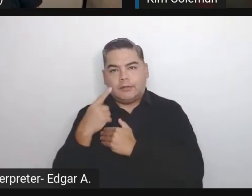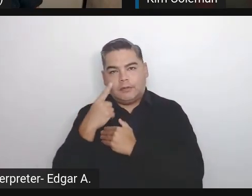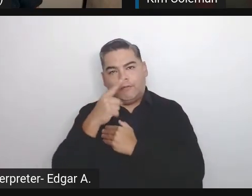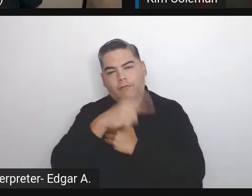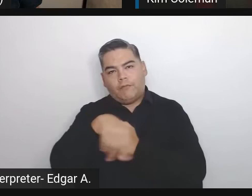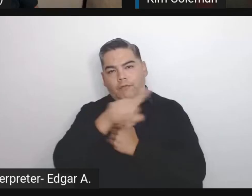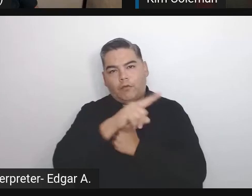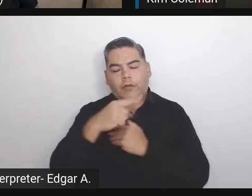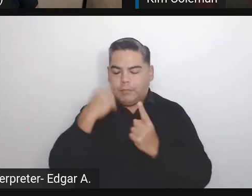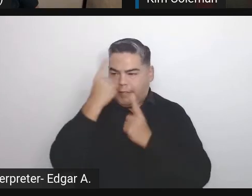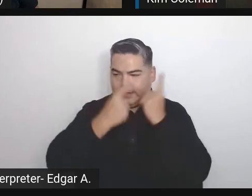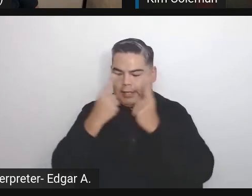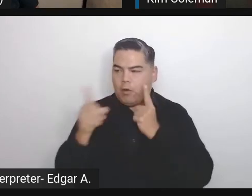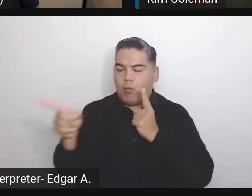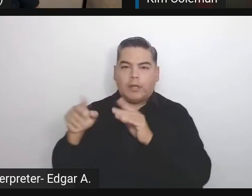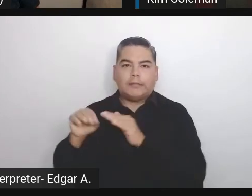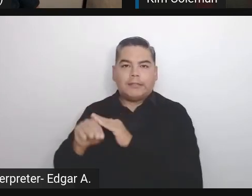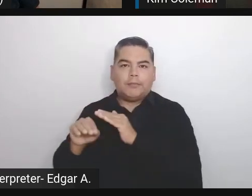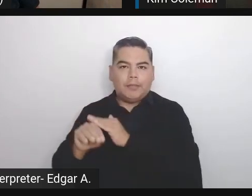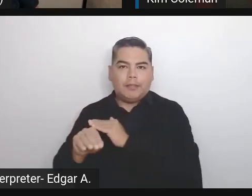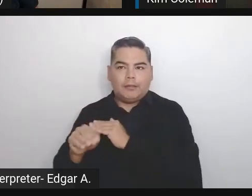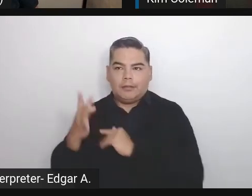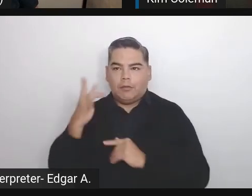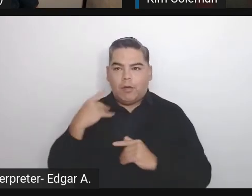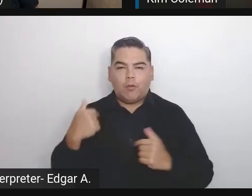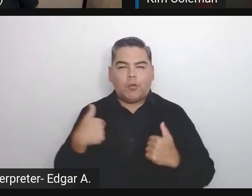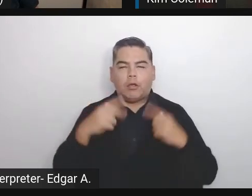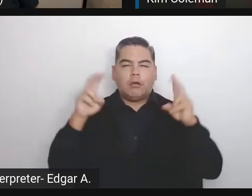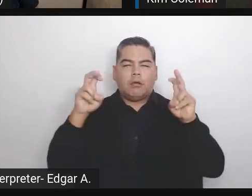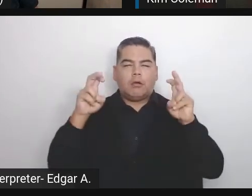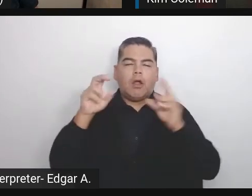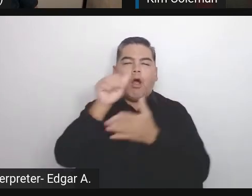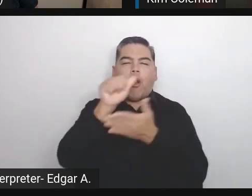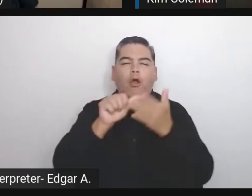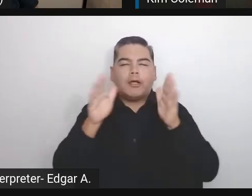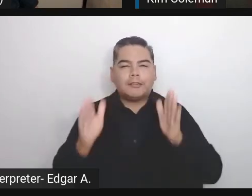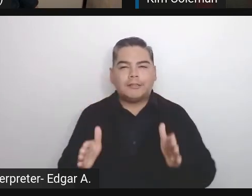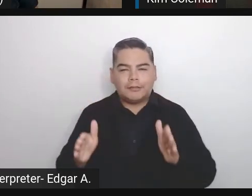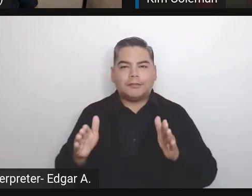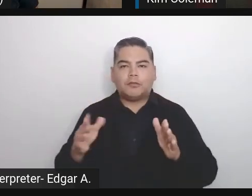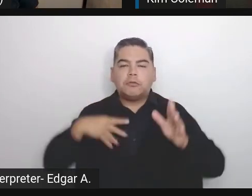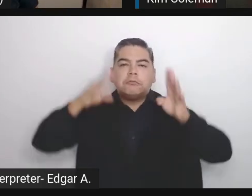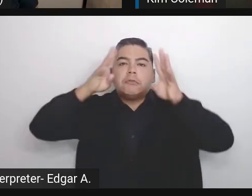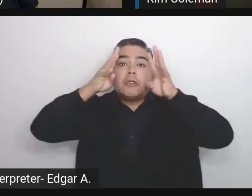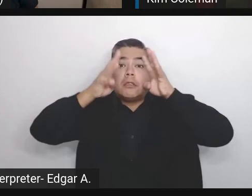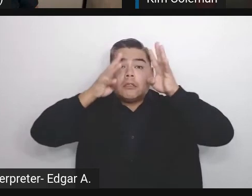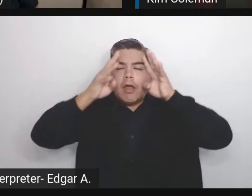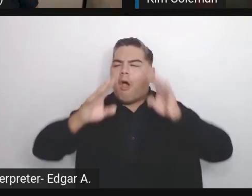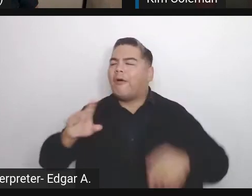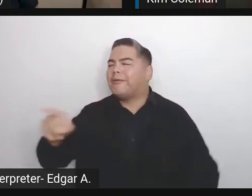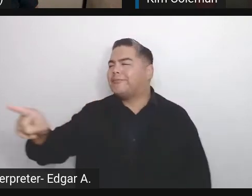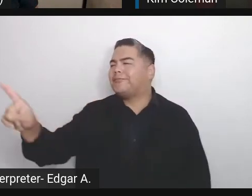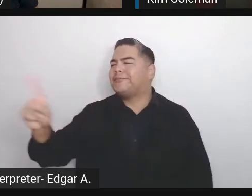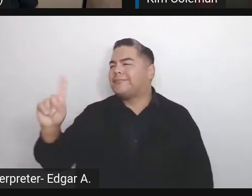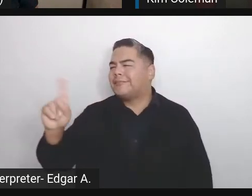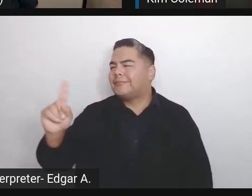about accessibility because we are artists. We create art. No, you're not. Websites aren't art.